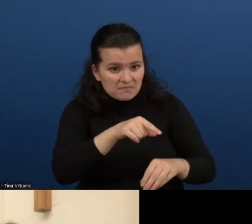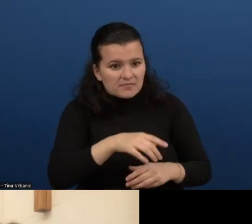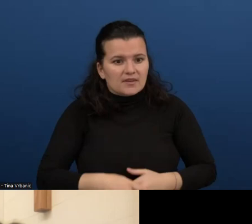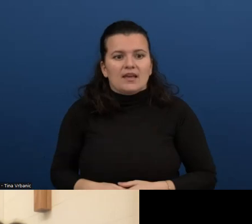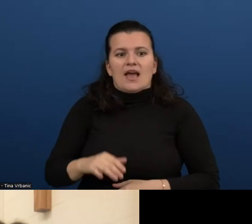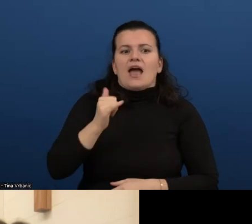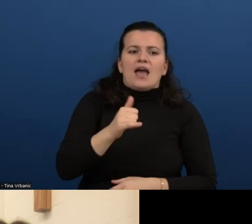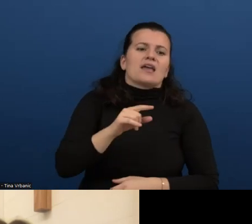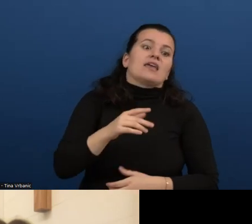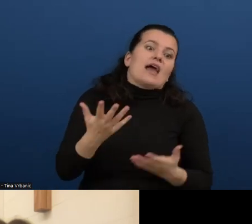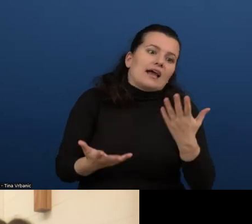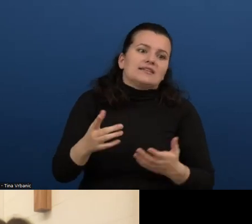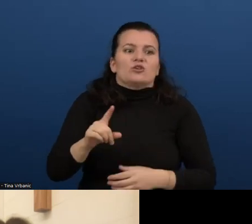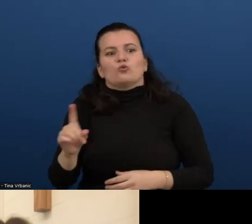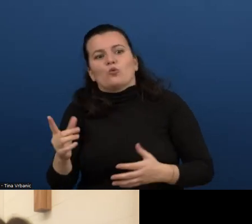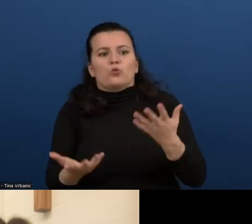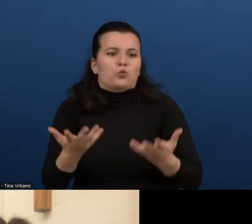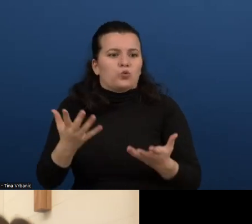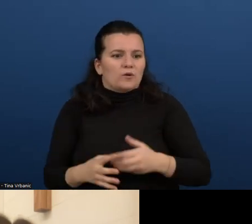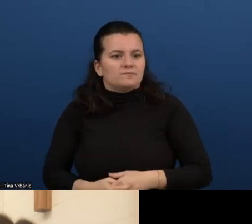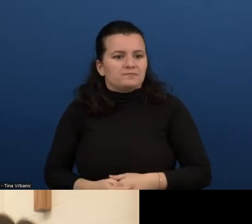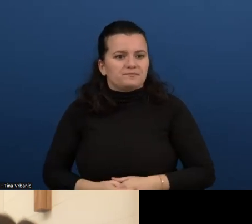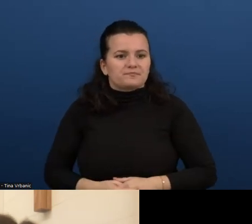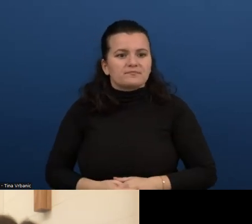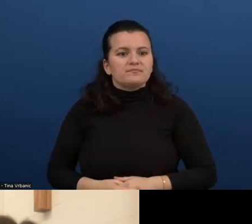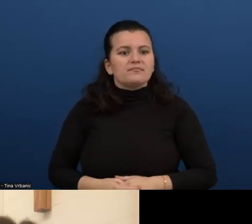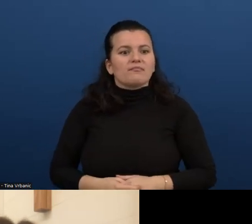Automated, guided and manual processes.